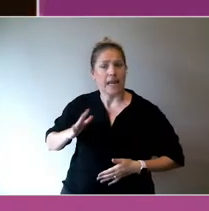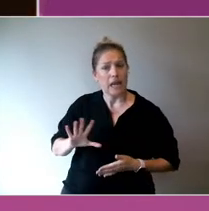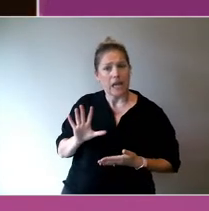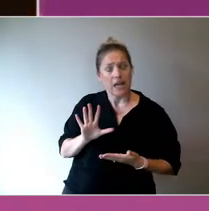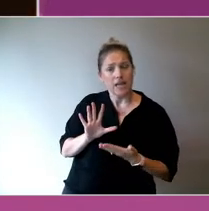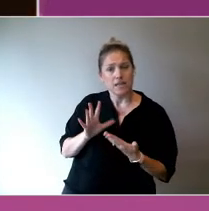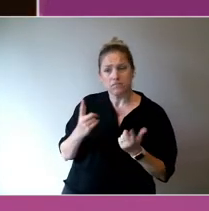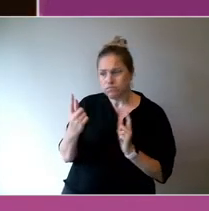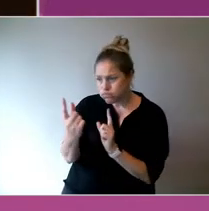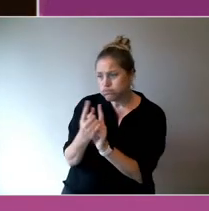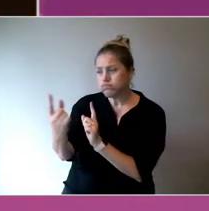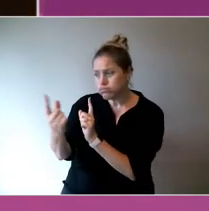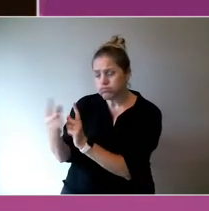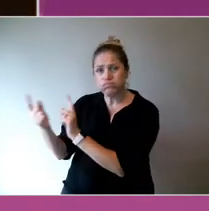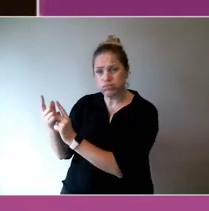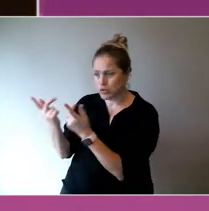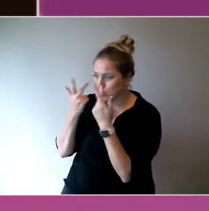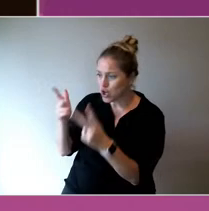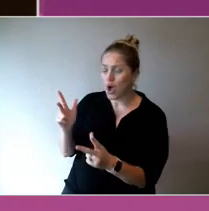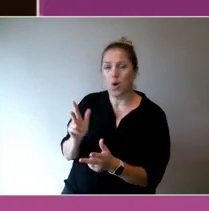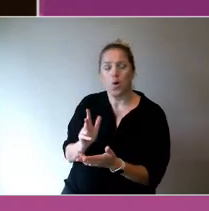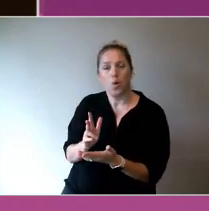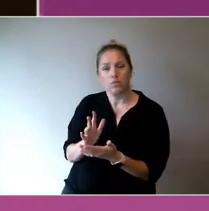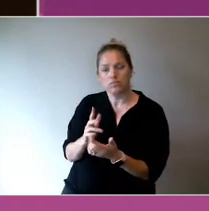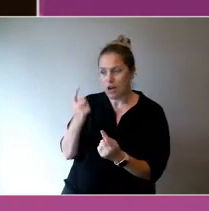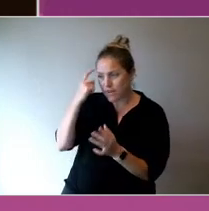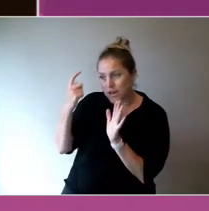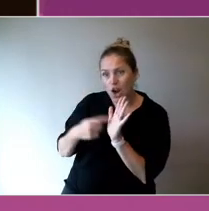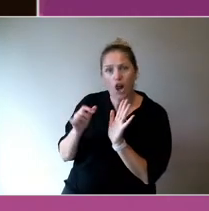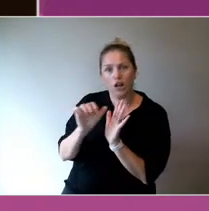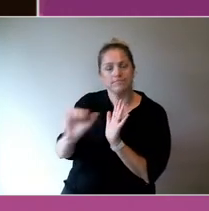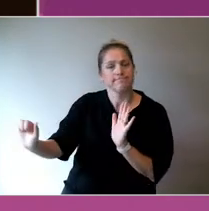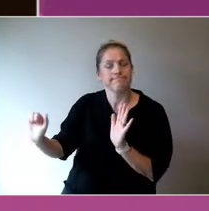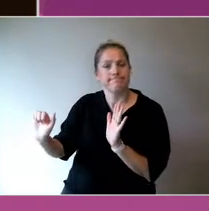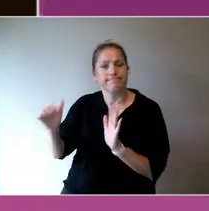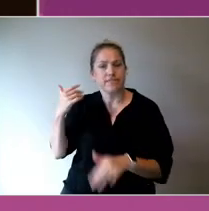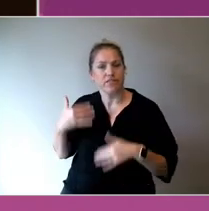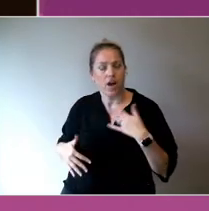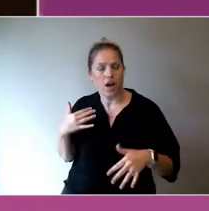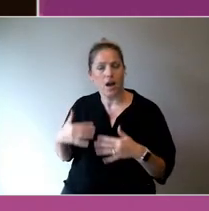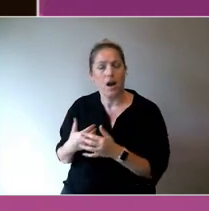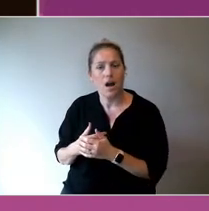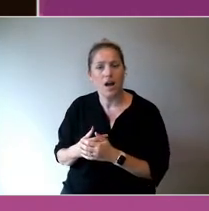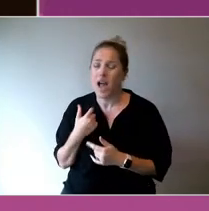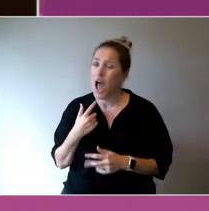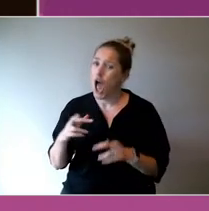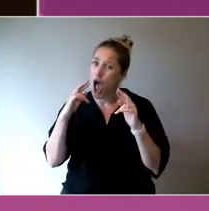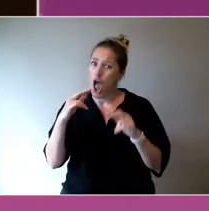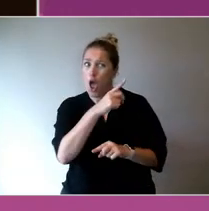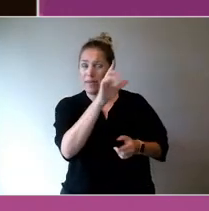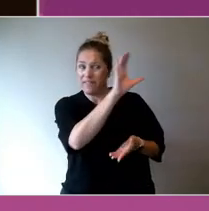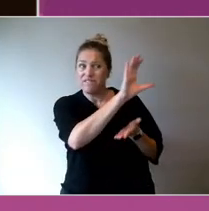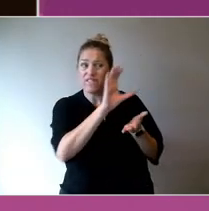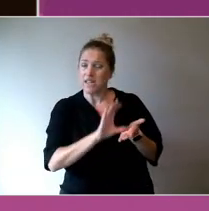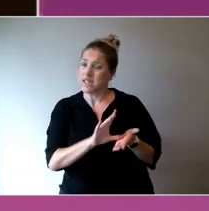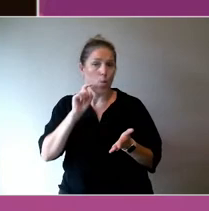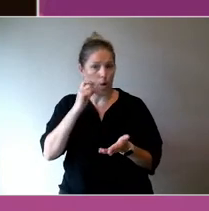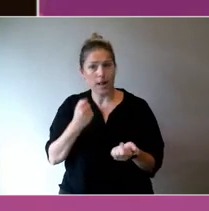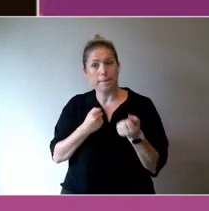And I think we just need to be a bit bolder and hopefully the funding will support that. Excellent, thank you.